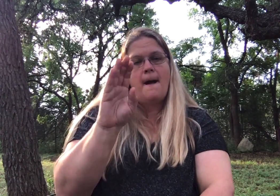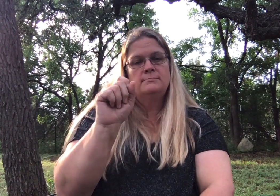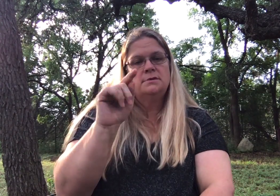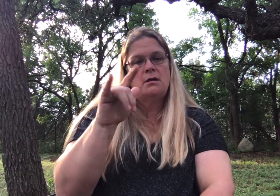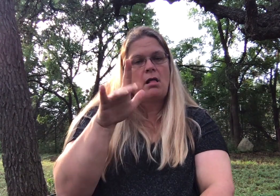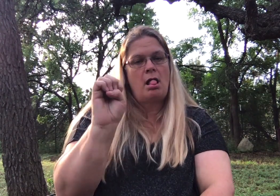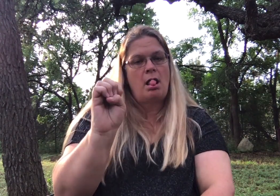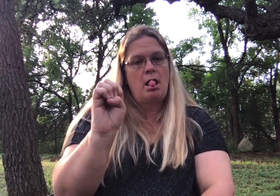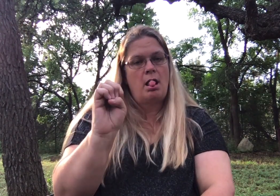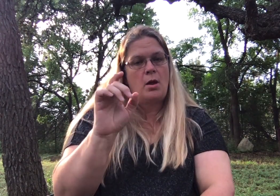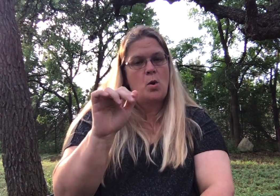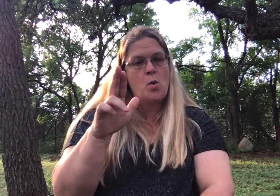You can set up an obstacle course.